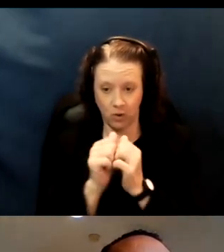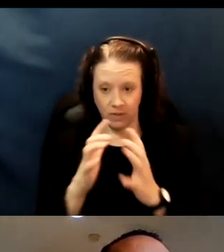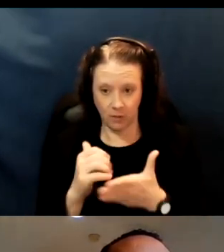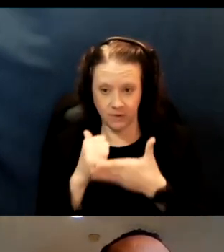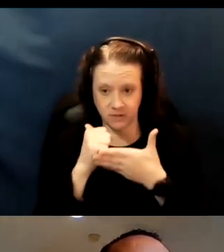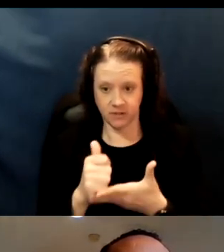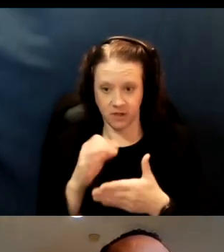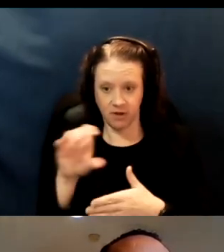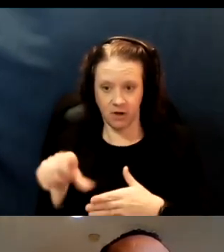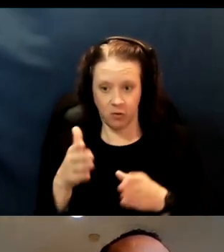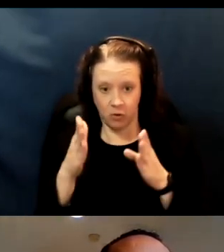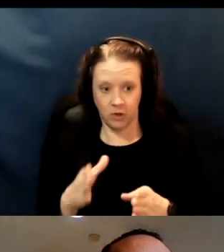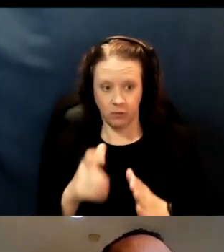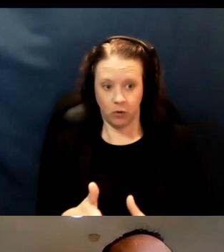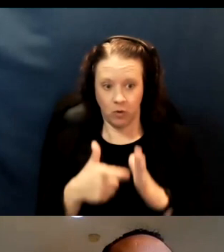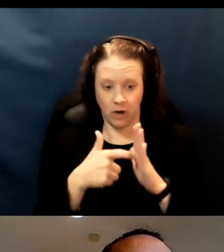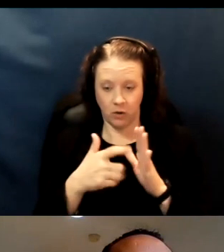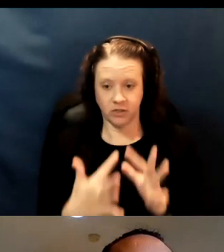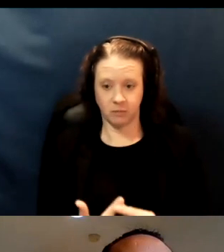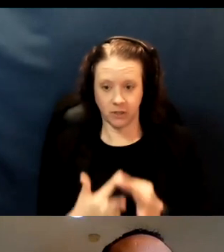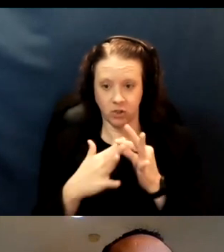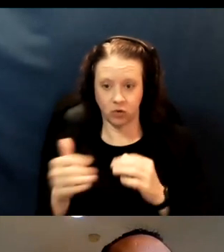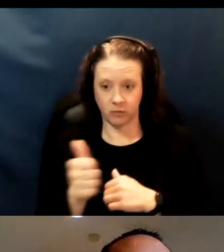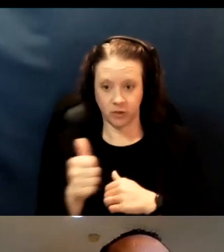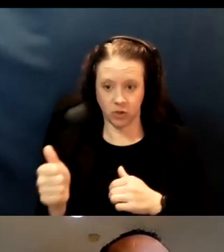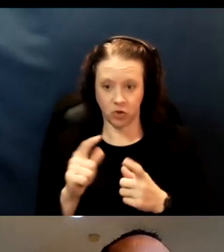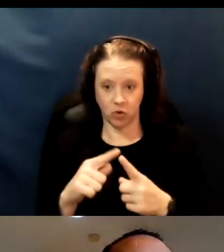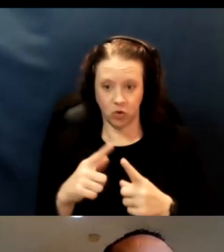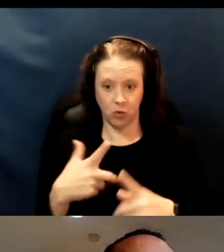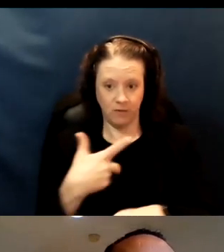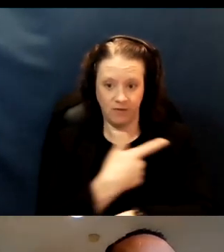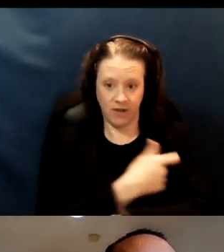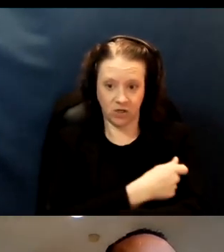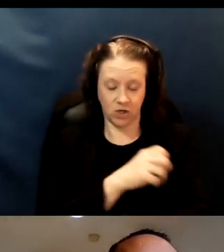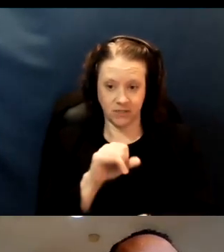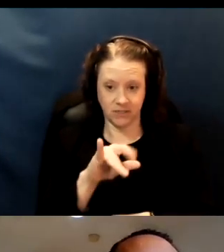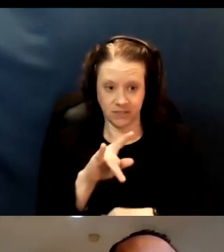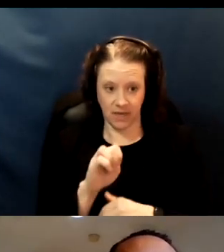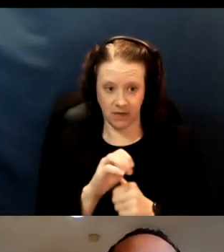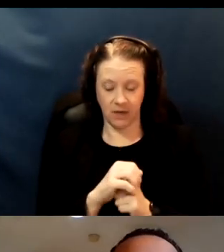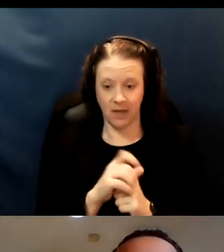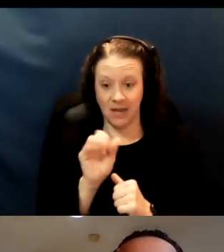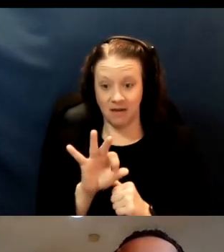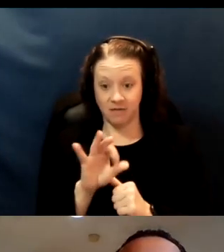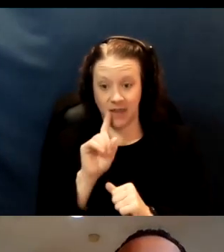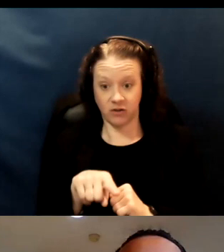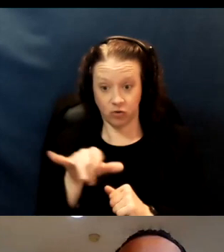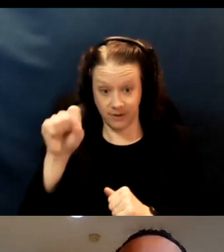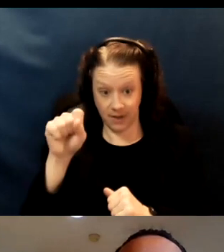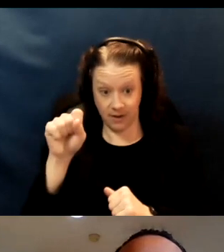and require specialized transportation to have a vaccination site. If they answer yes, to that, that means that they need assistance